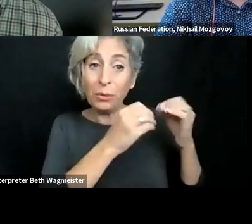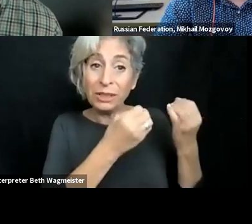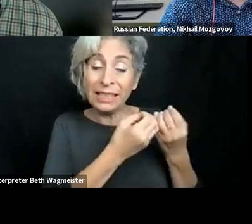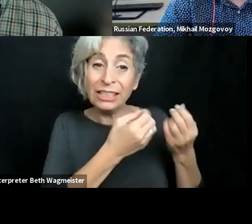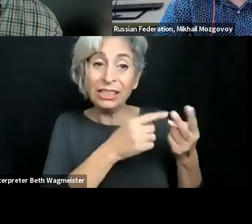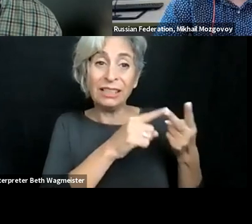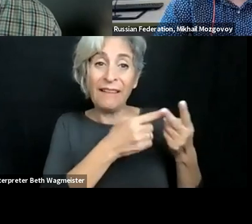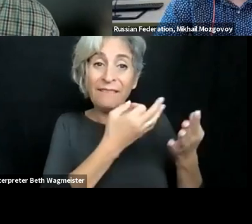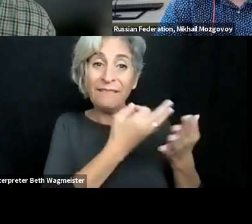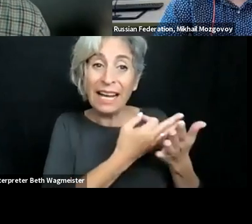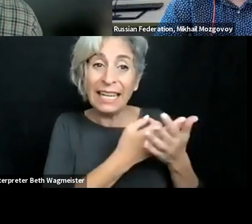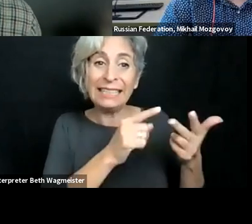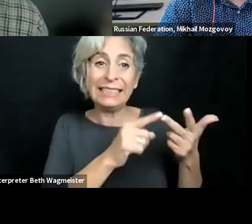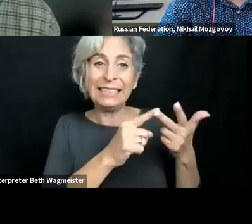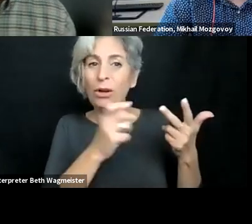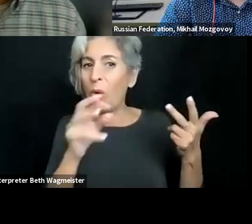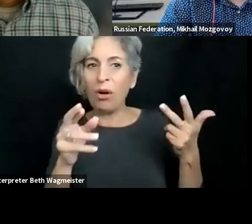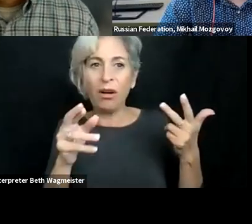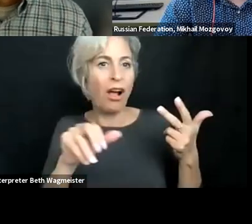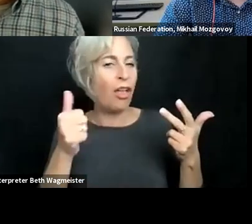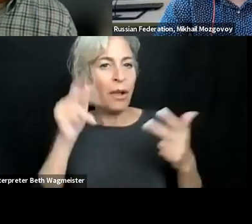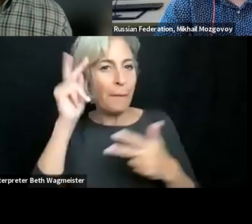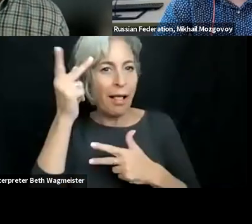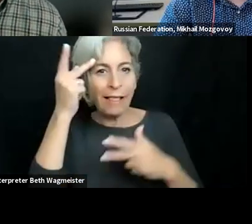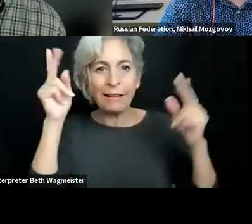would like to see them, be it in terms